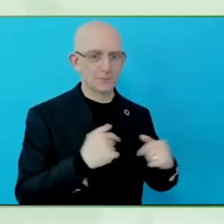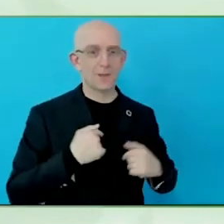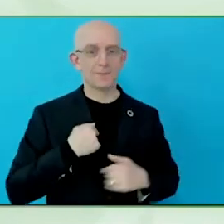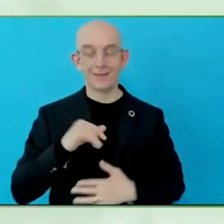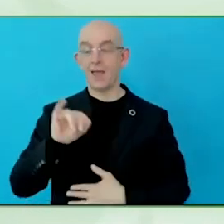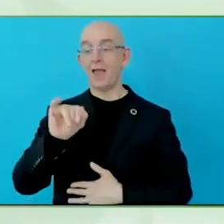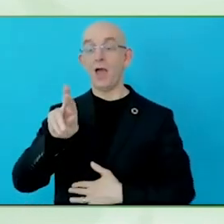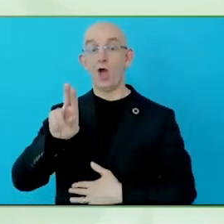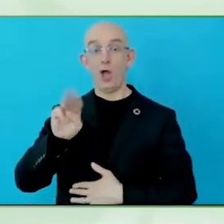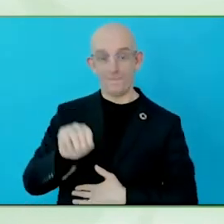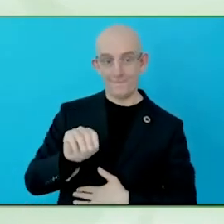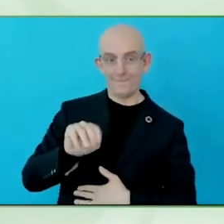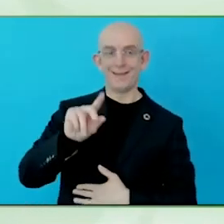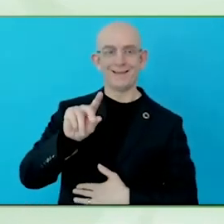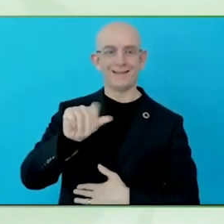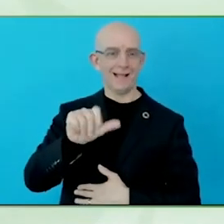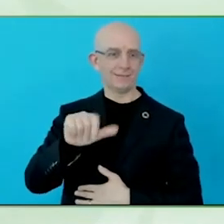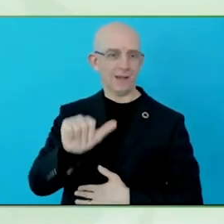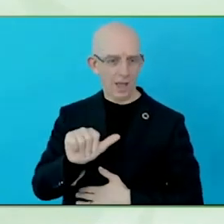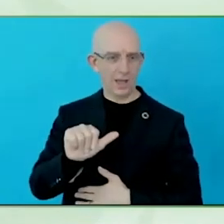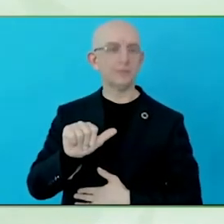I have been demoting the rights of persons with disabilities.